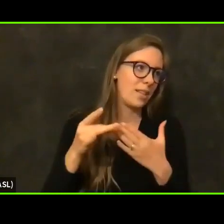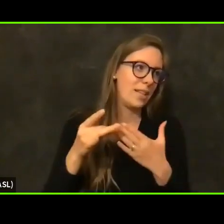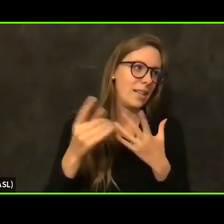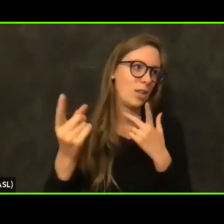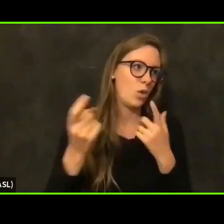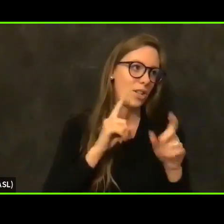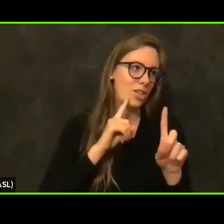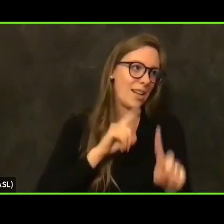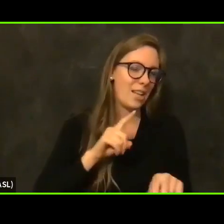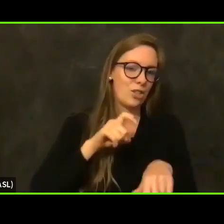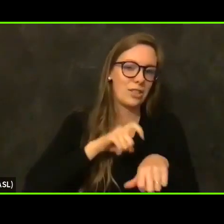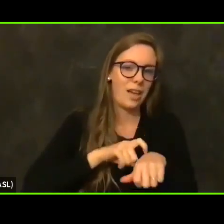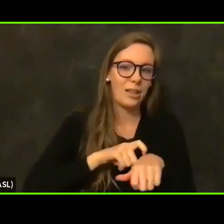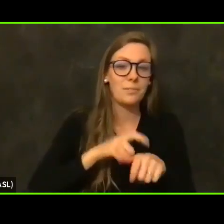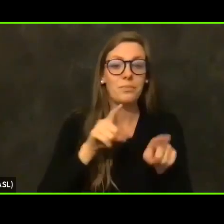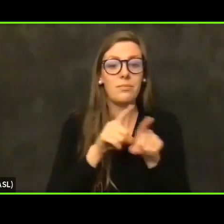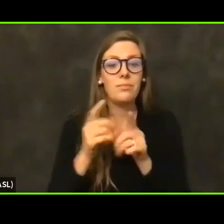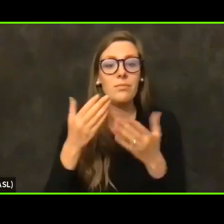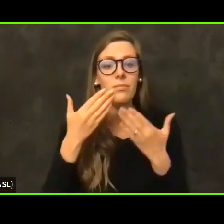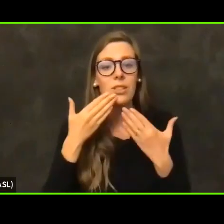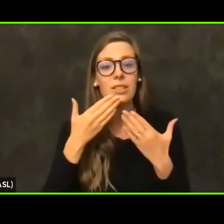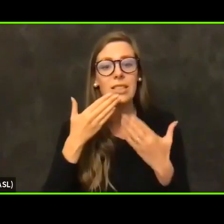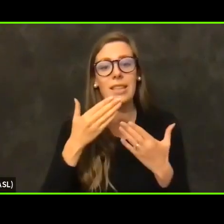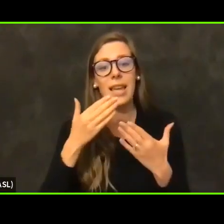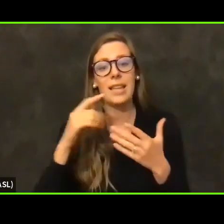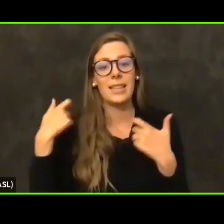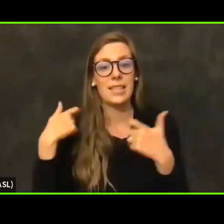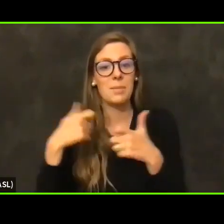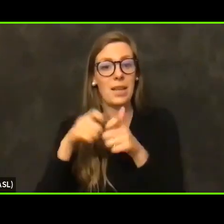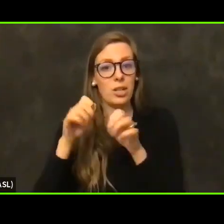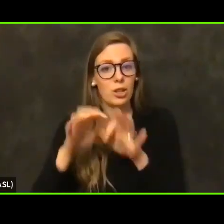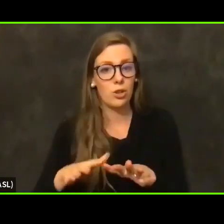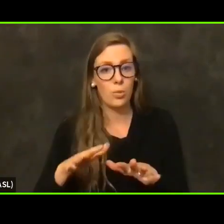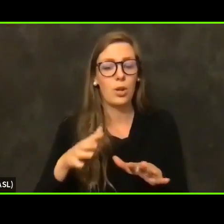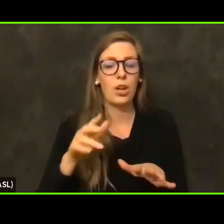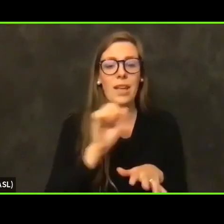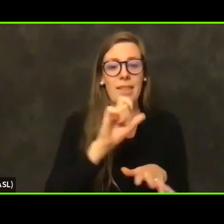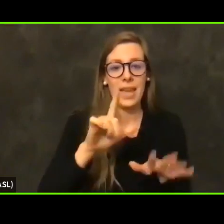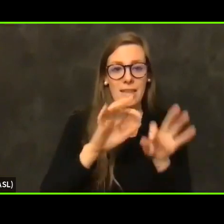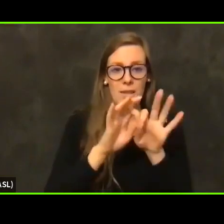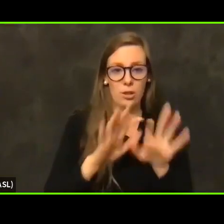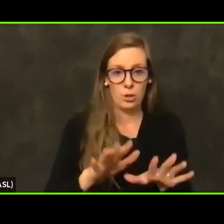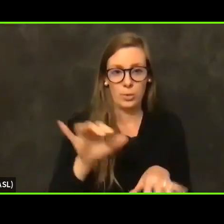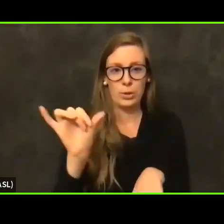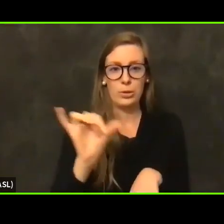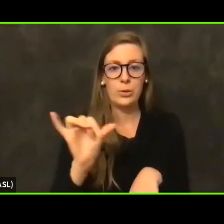And I'd also just like to thank Jawi, our Spanish interpreter, and Elizabeth, our ASL interpreter, as a reminder.